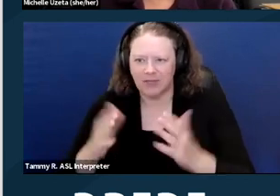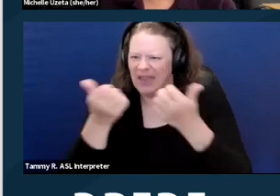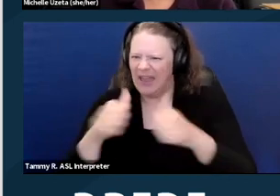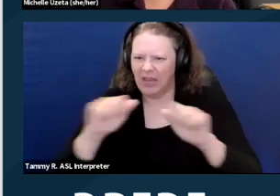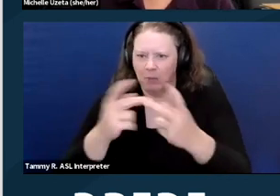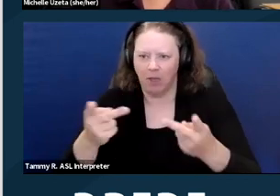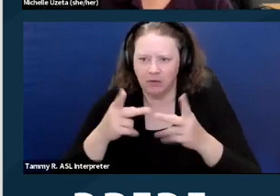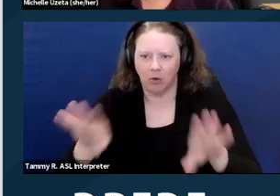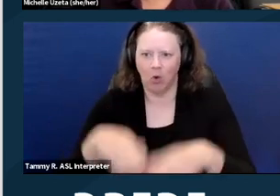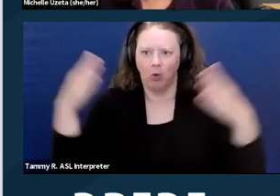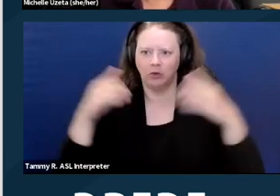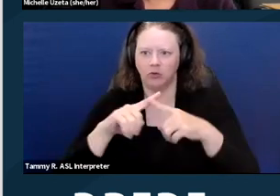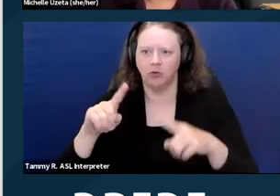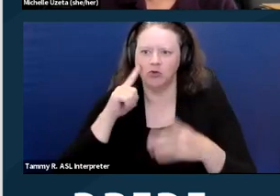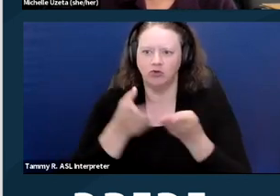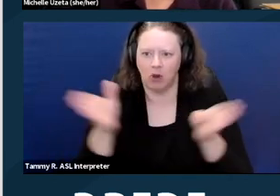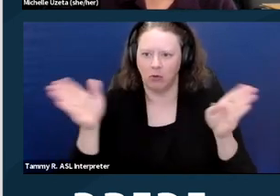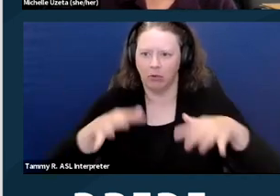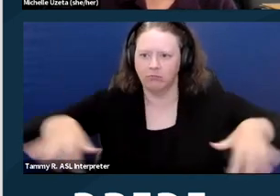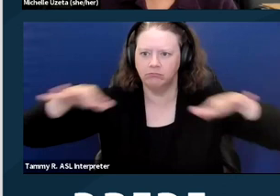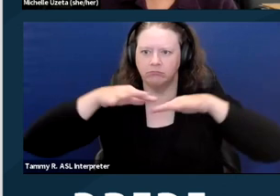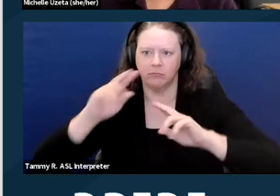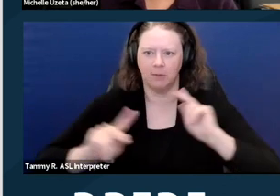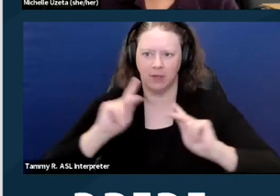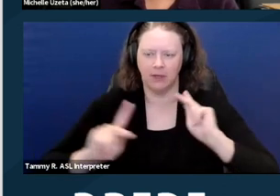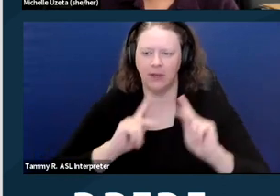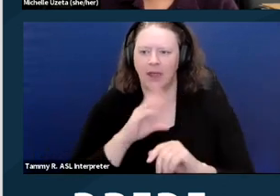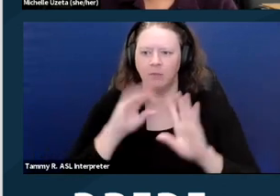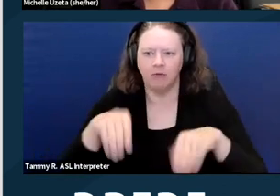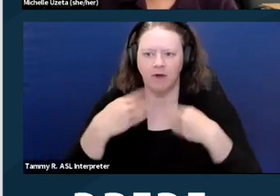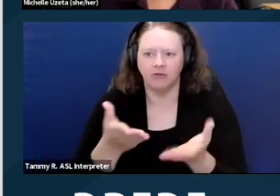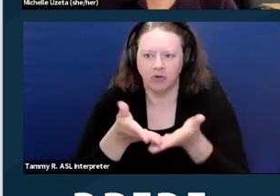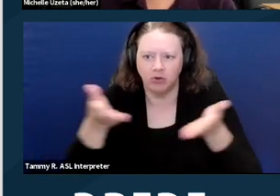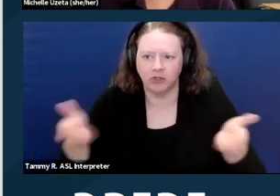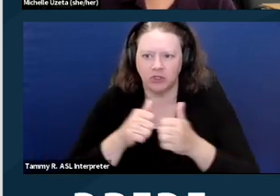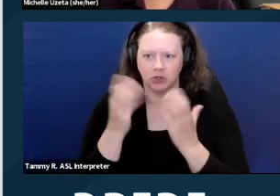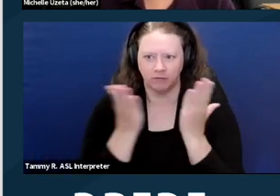and provides goods or services. And the act also applies to services, programs,